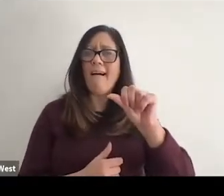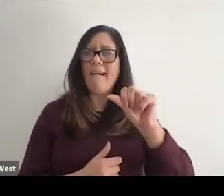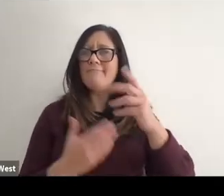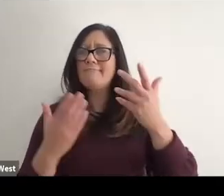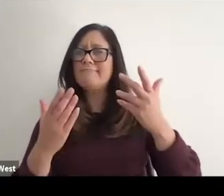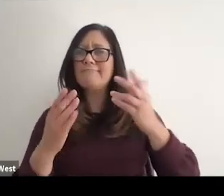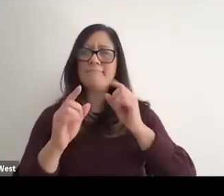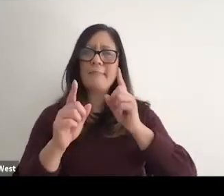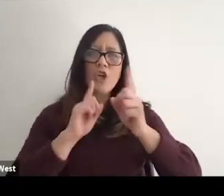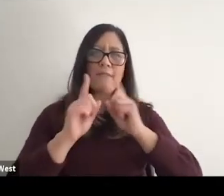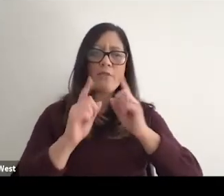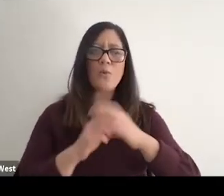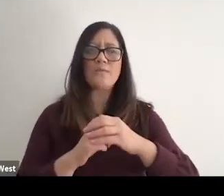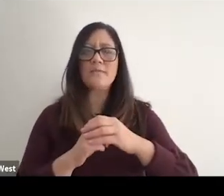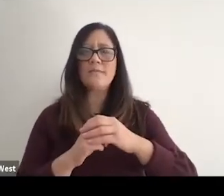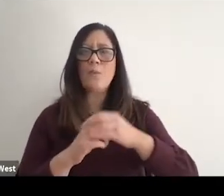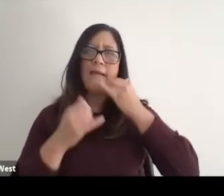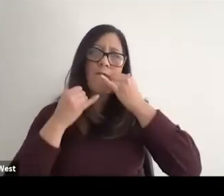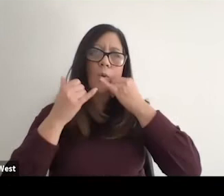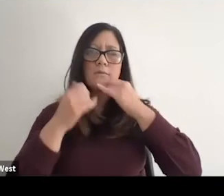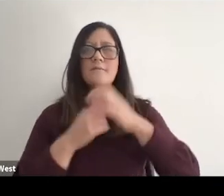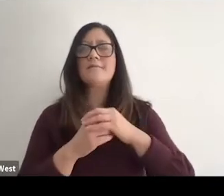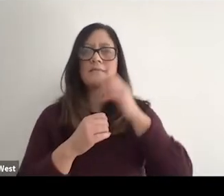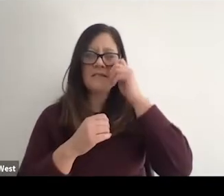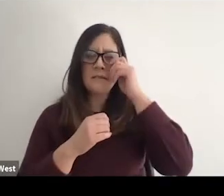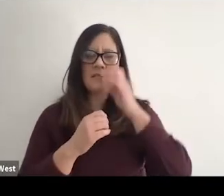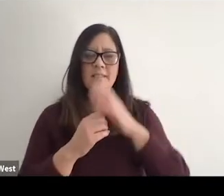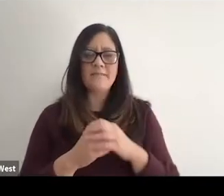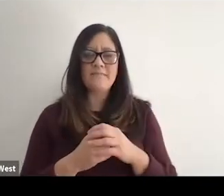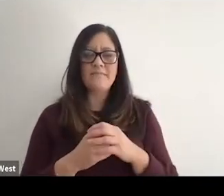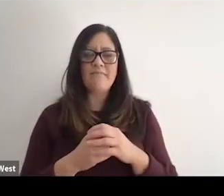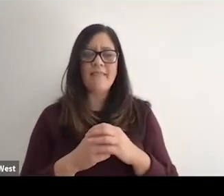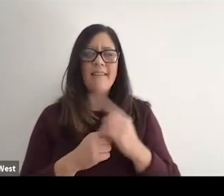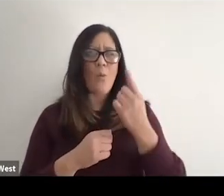And we got ripped to shreds by this guy. It was very good that we did. Actually,